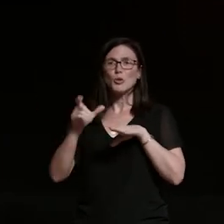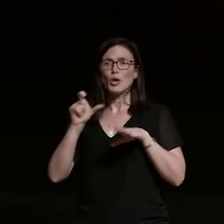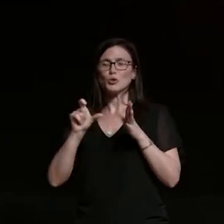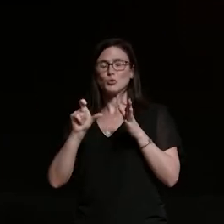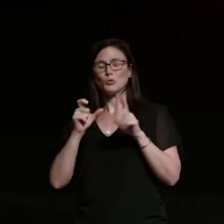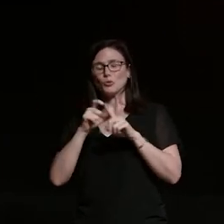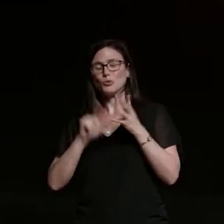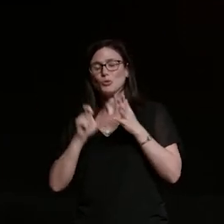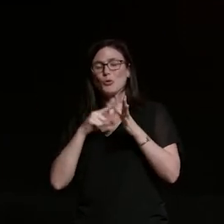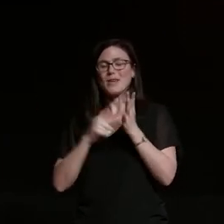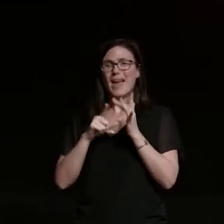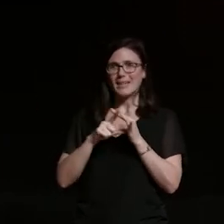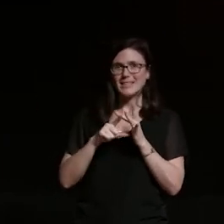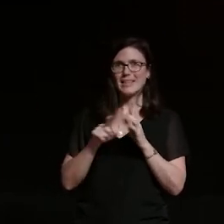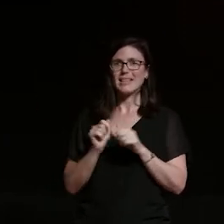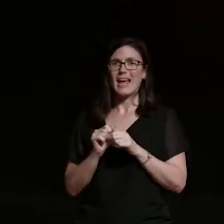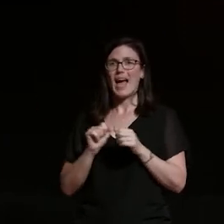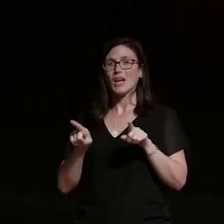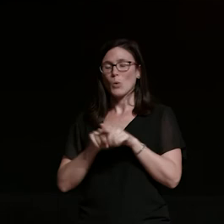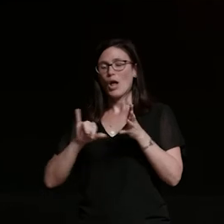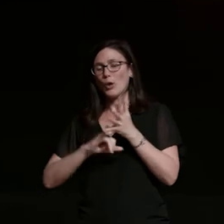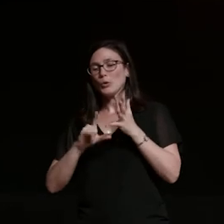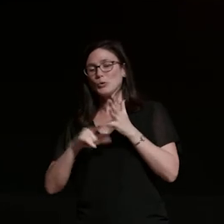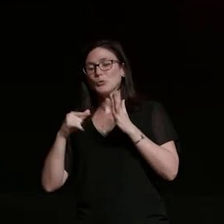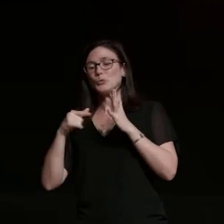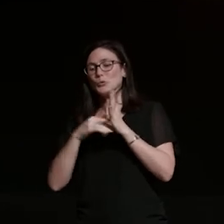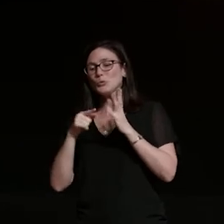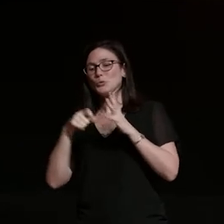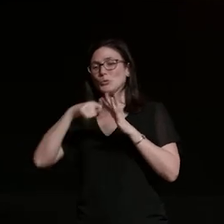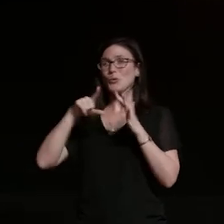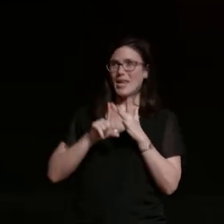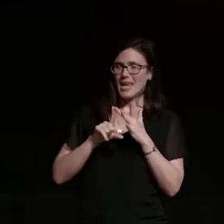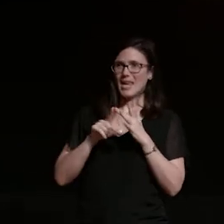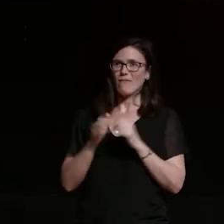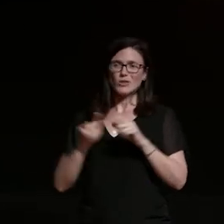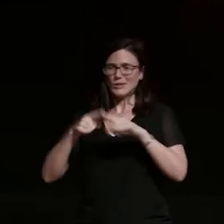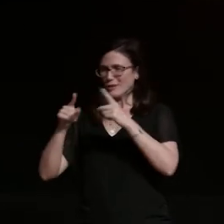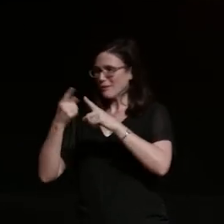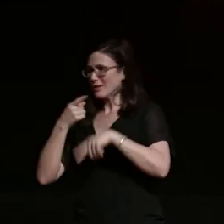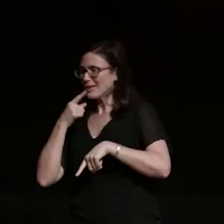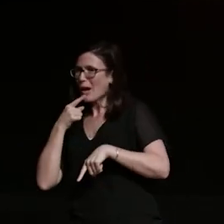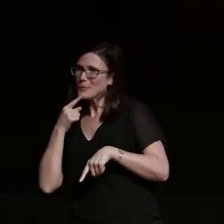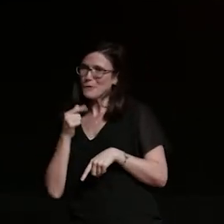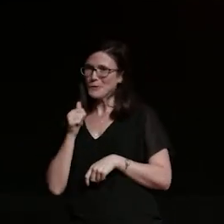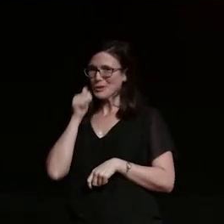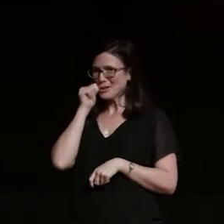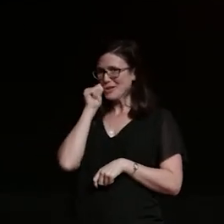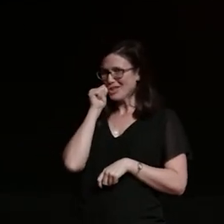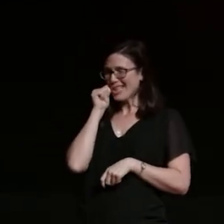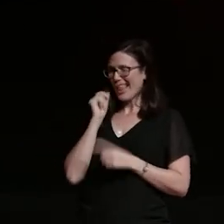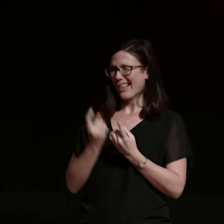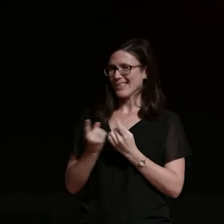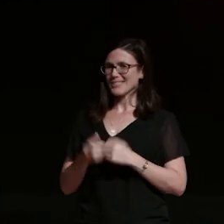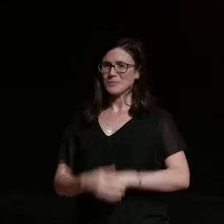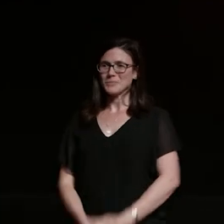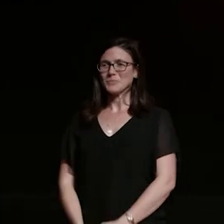and a 1984 suzuki ts-185 for off-road and all sorts of cheeky shenanigans um i've attended